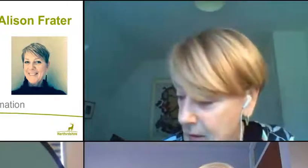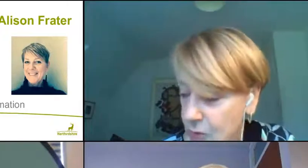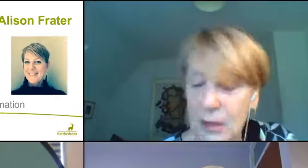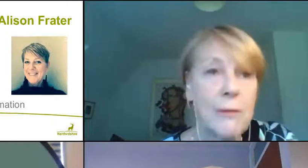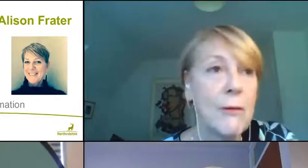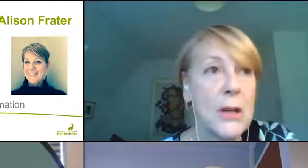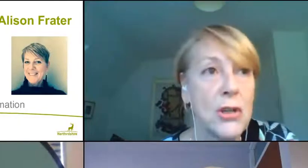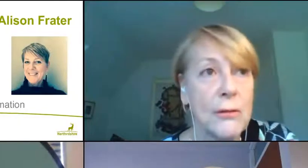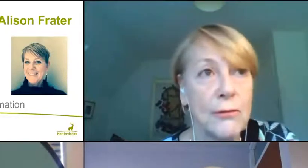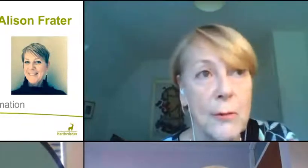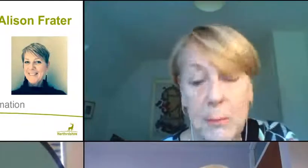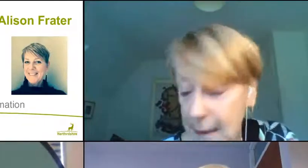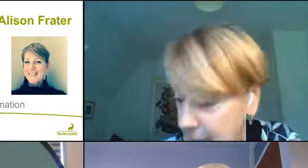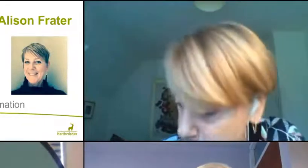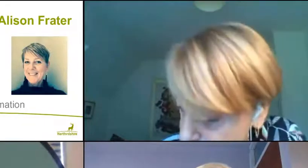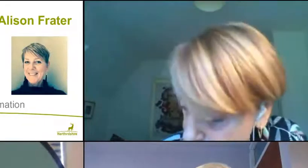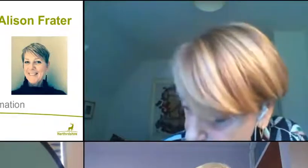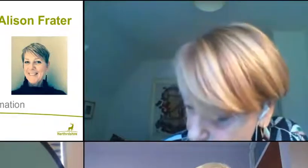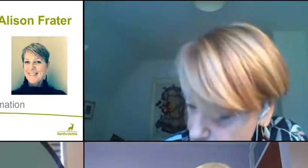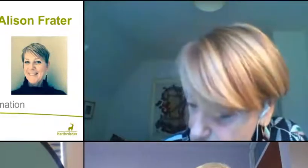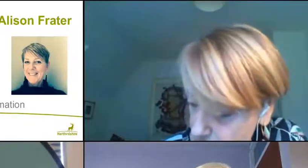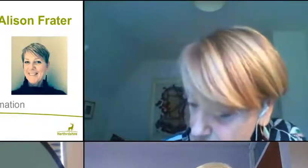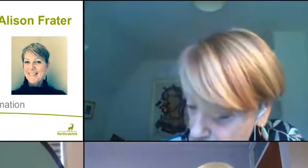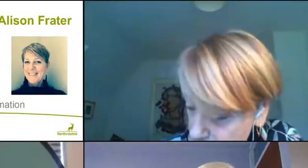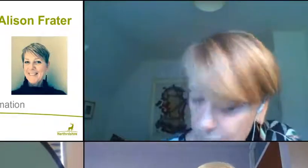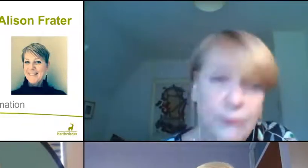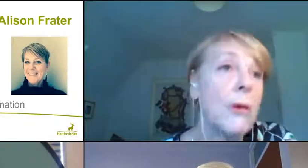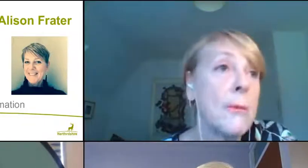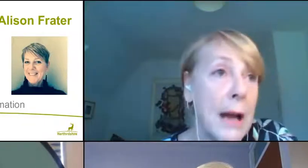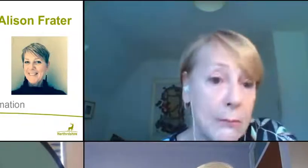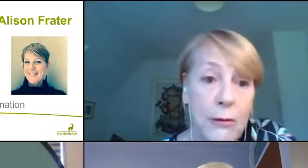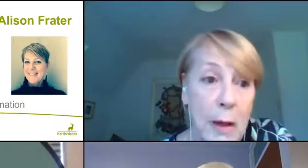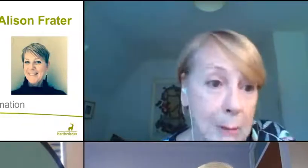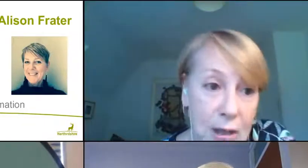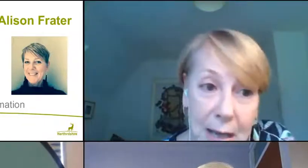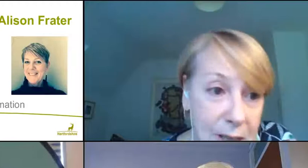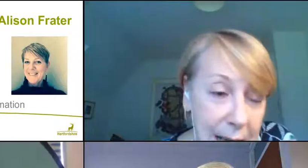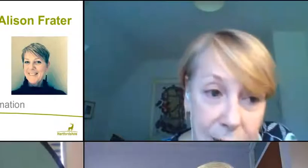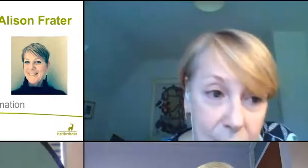There's also information from the Mental Health Foundation from Hampshire County Council